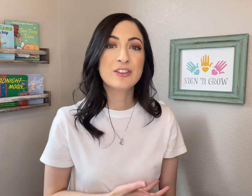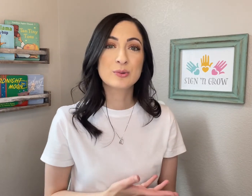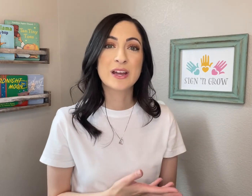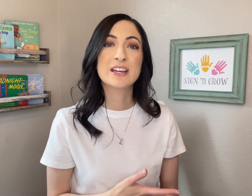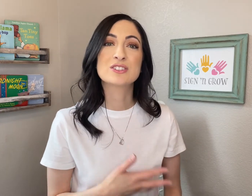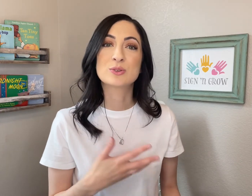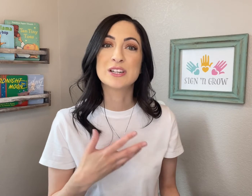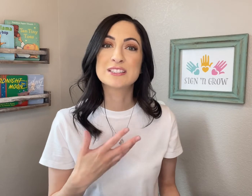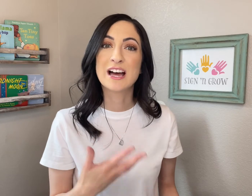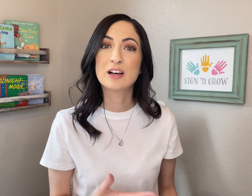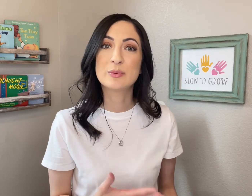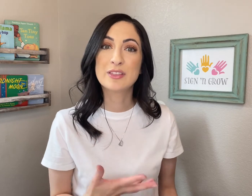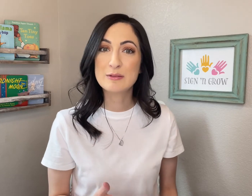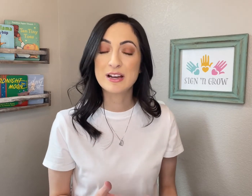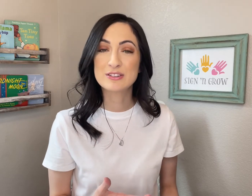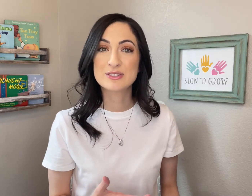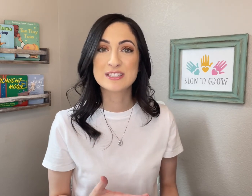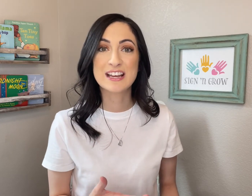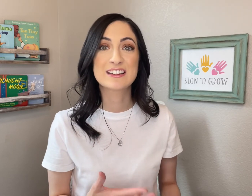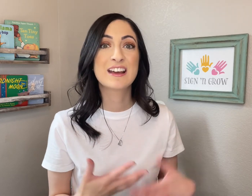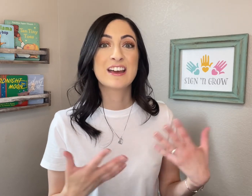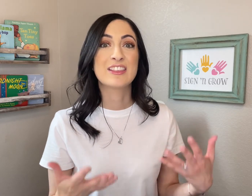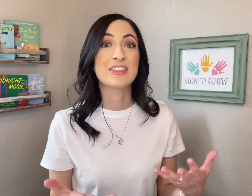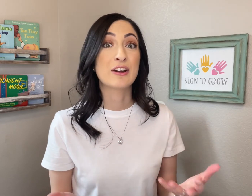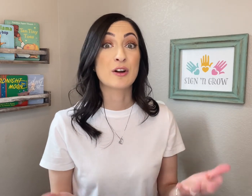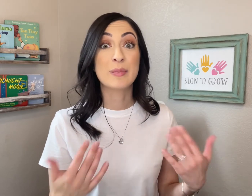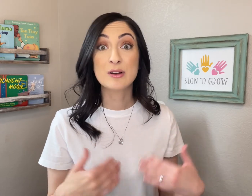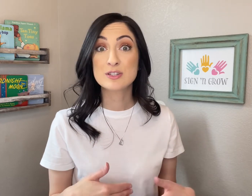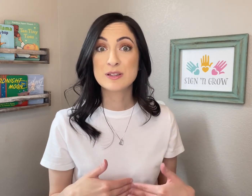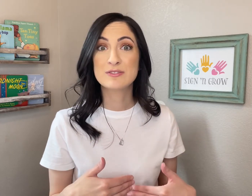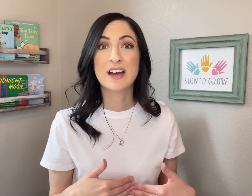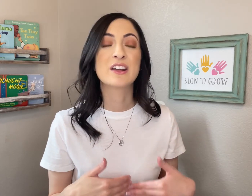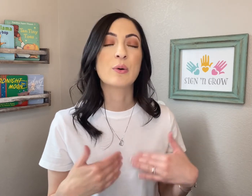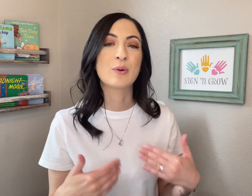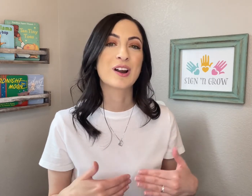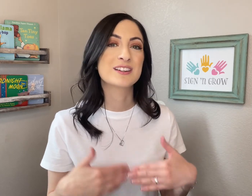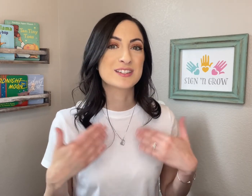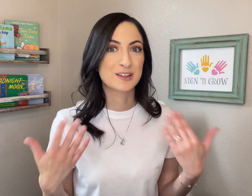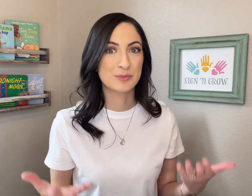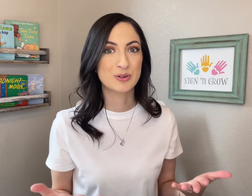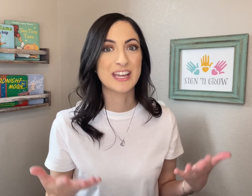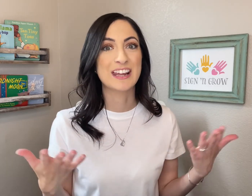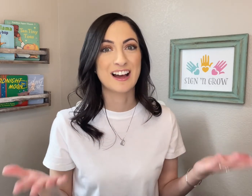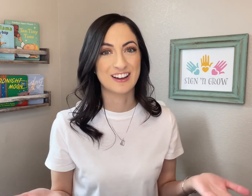way - is going to help them understand that they are about to be fed or to communicate hunger.